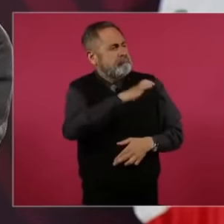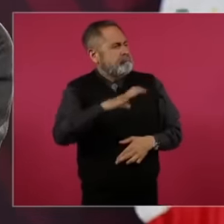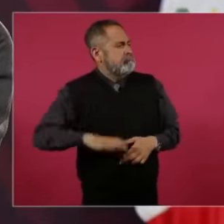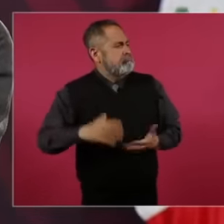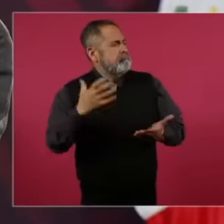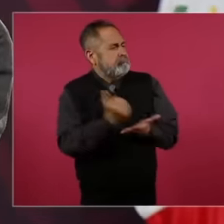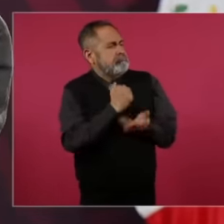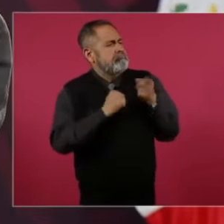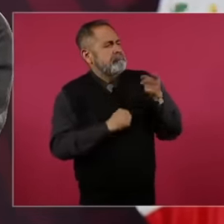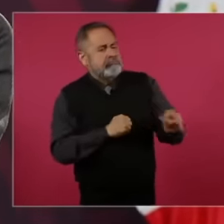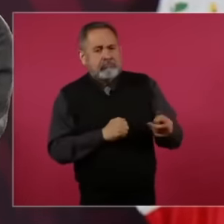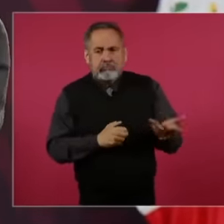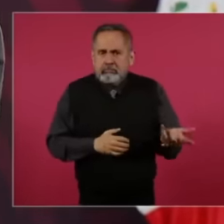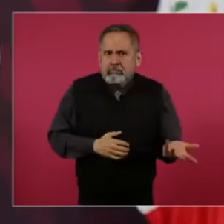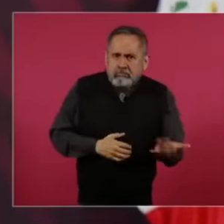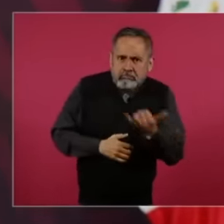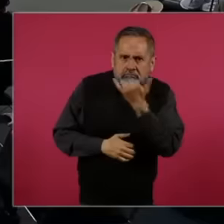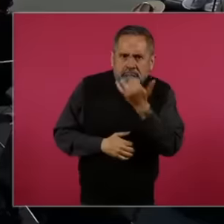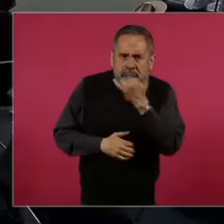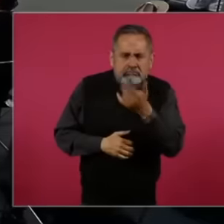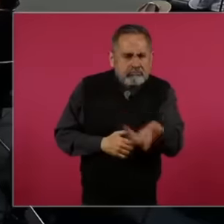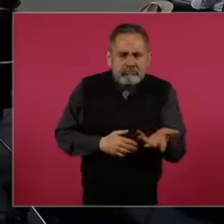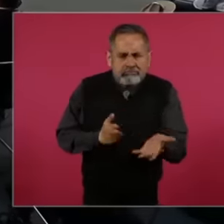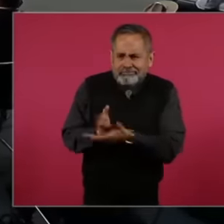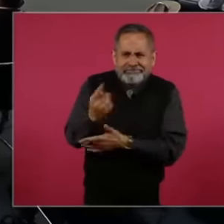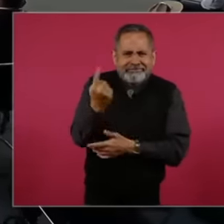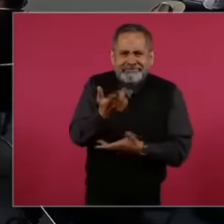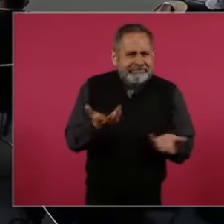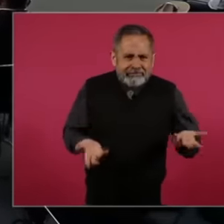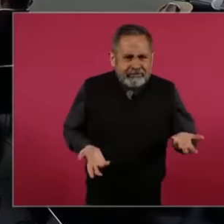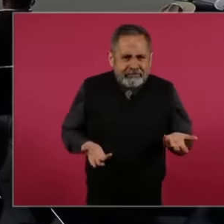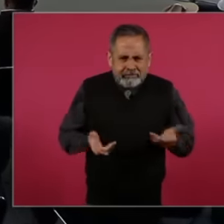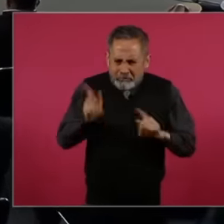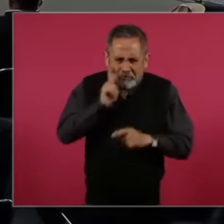without proof of